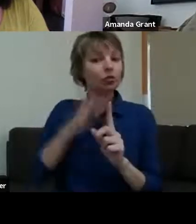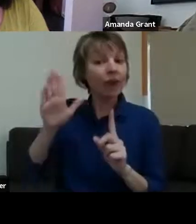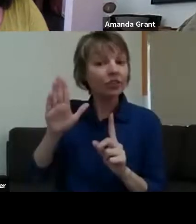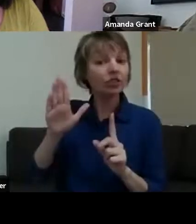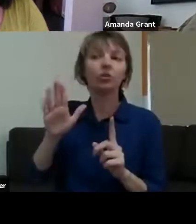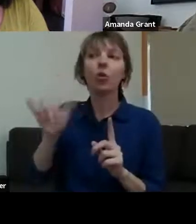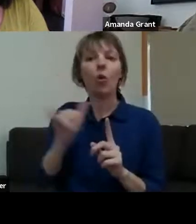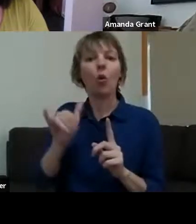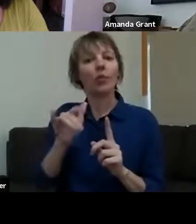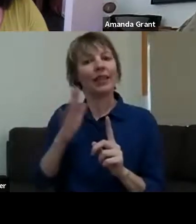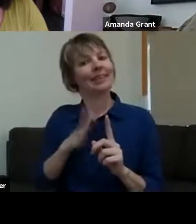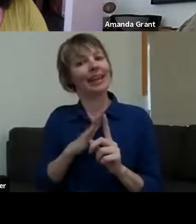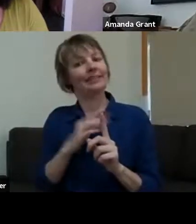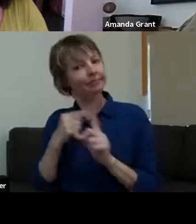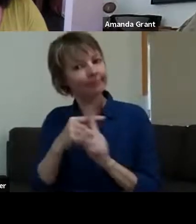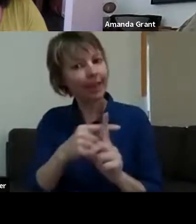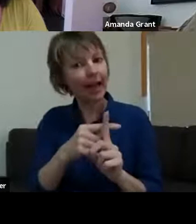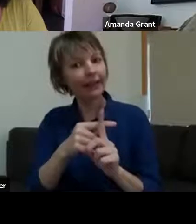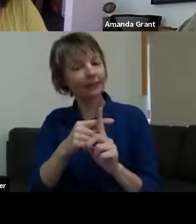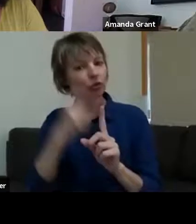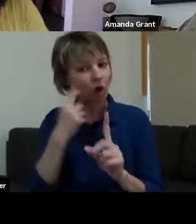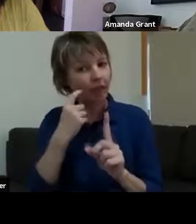themselves in healing, but it's something that I think, by providing